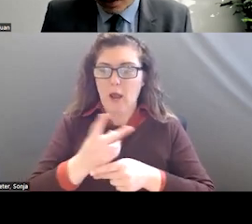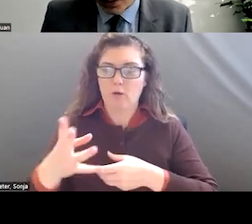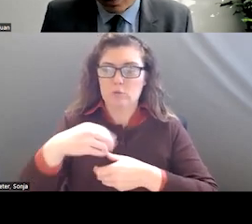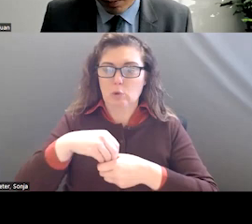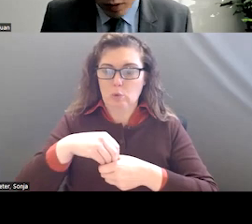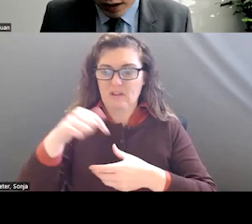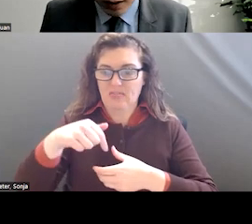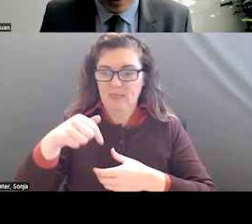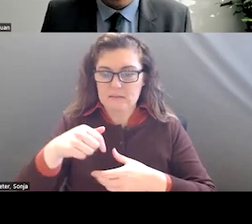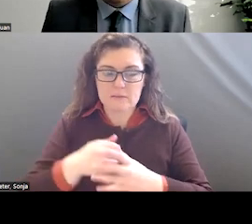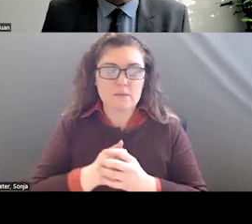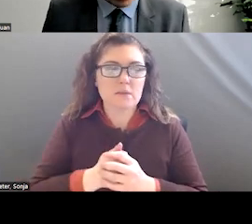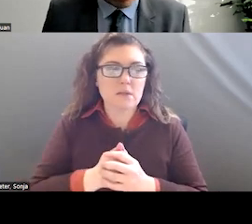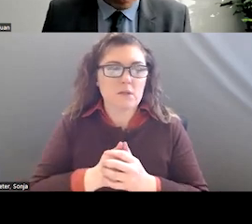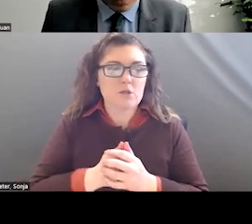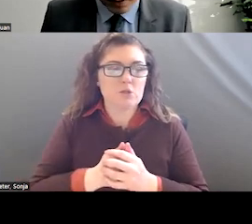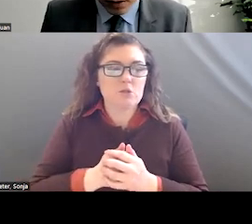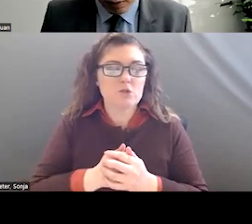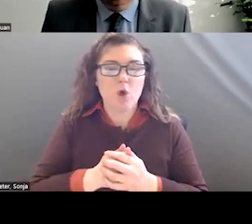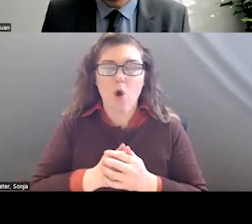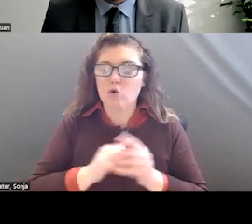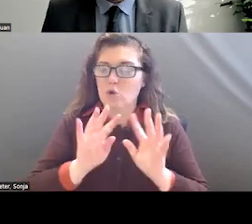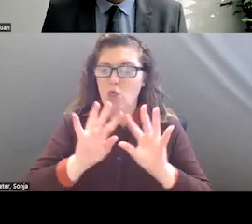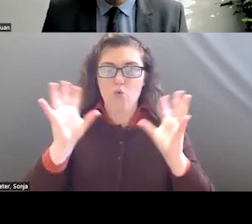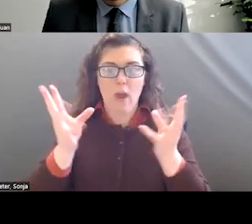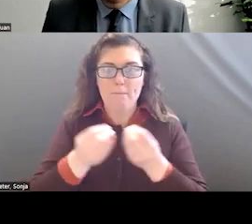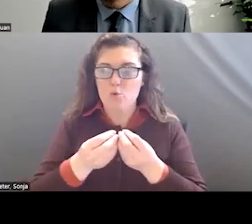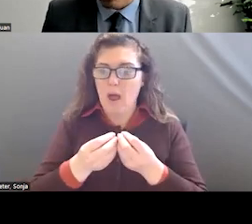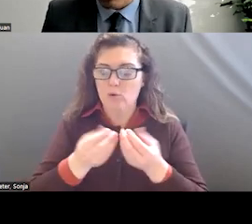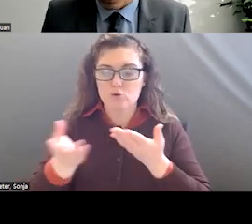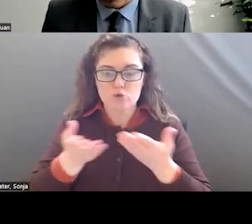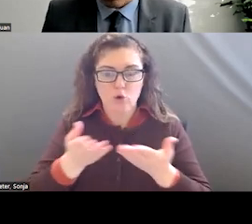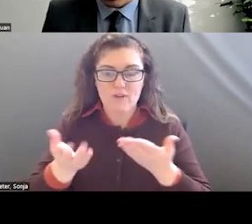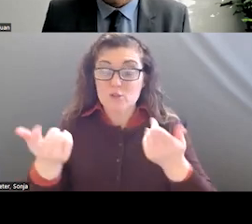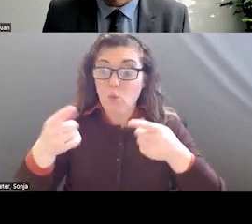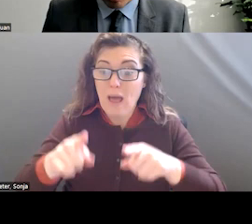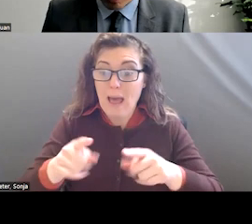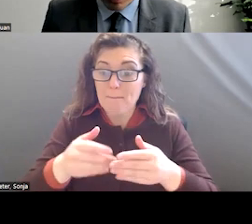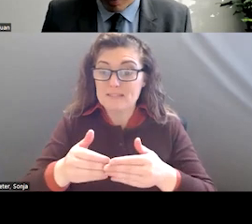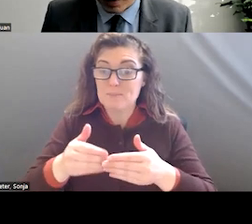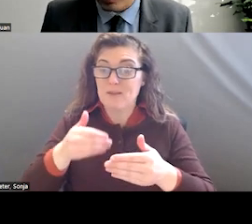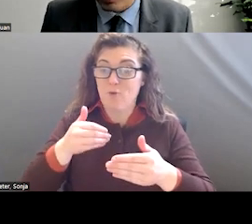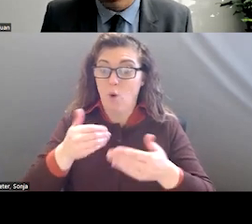IT IS IMPORTANT AND WHAT HAPPENS BEFORE AND AFTER THE IMMEDIATE CRISIS ARE PERHAPS JUST